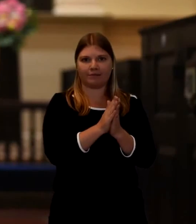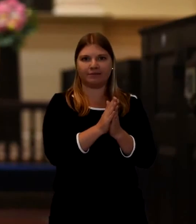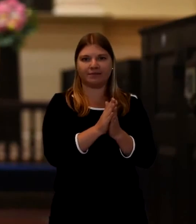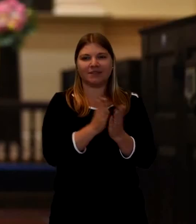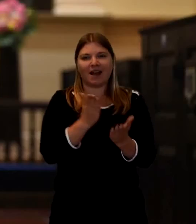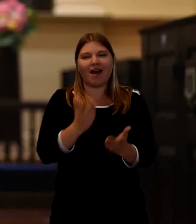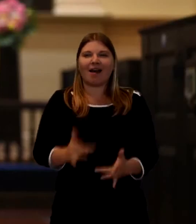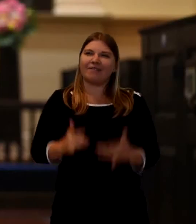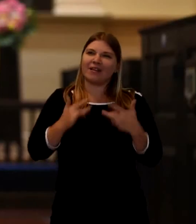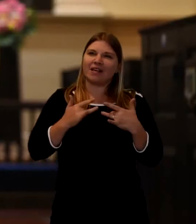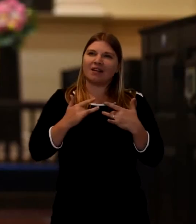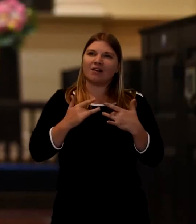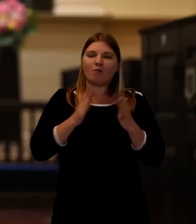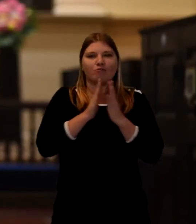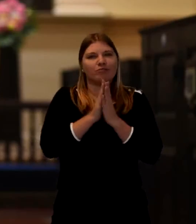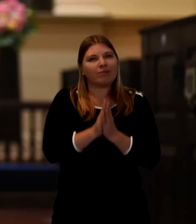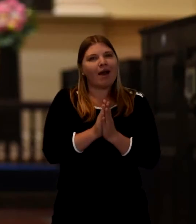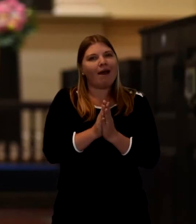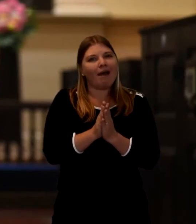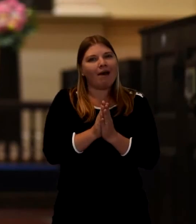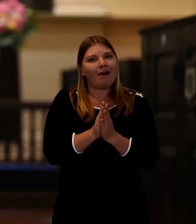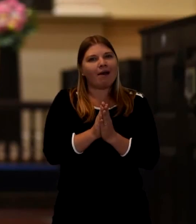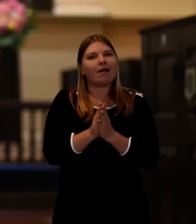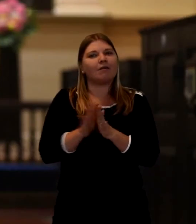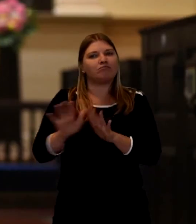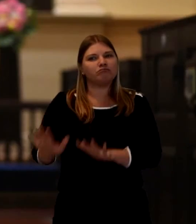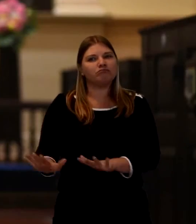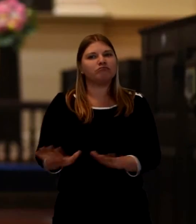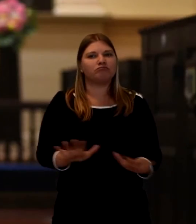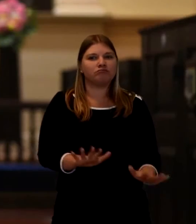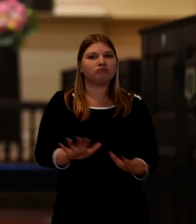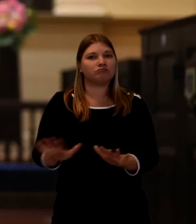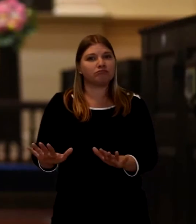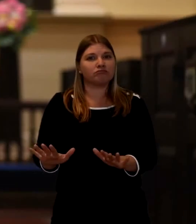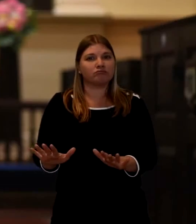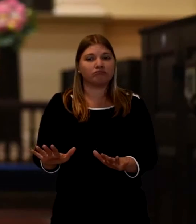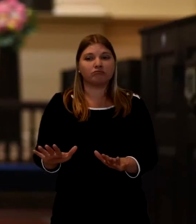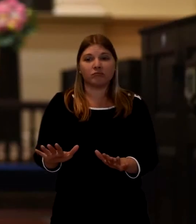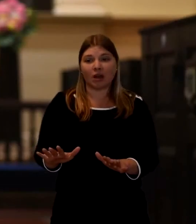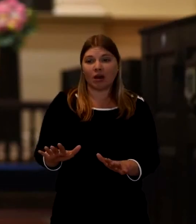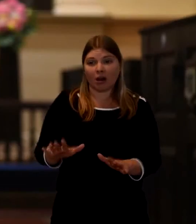And I always say to people "either listen to what I'm saying or or sit with your own thoughts".